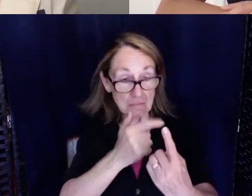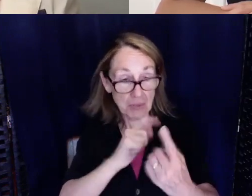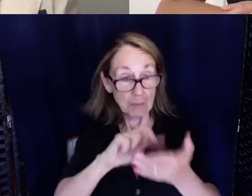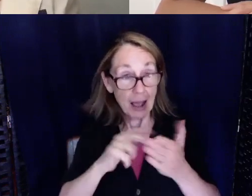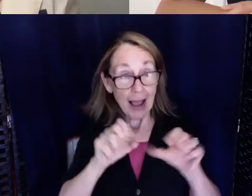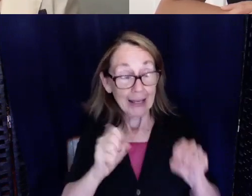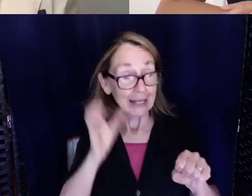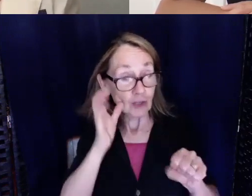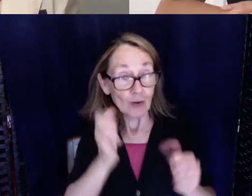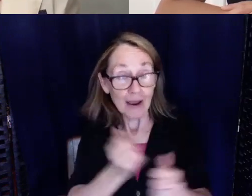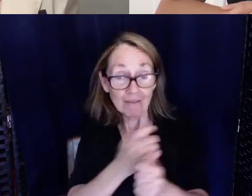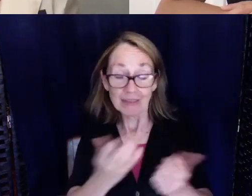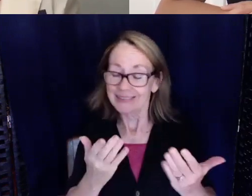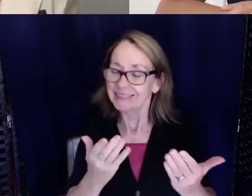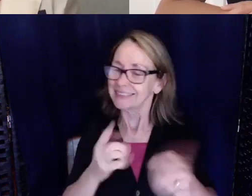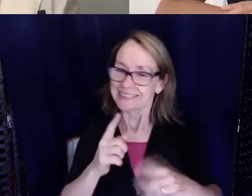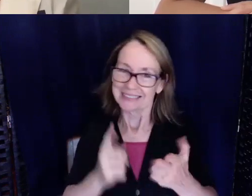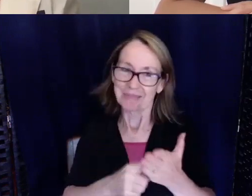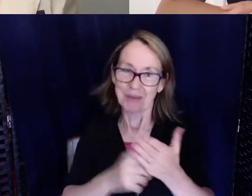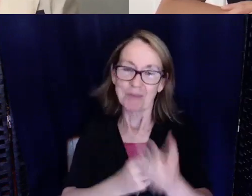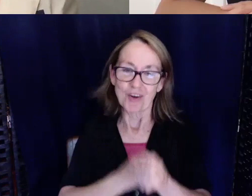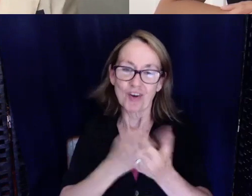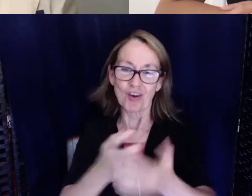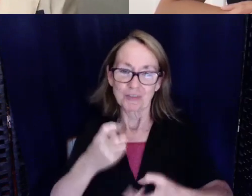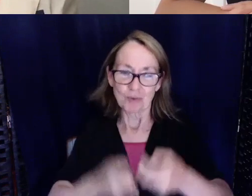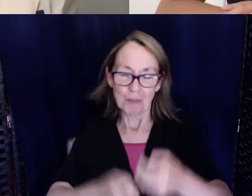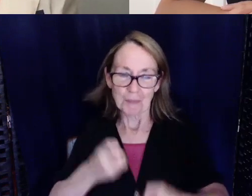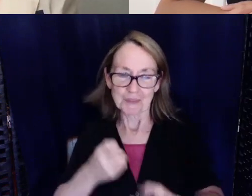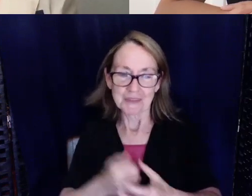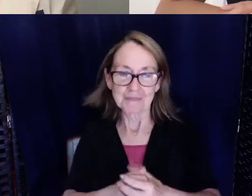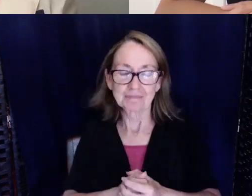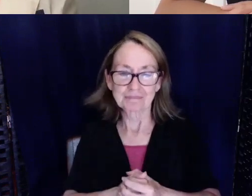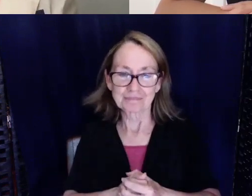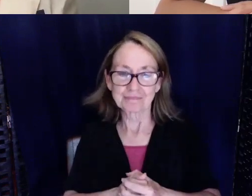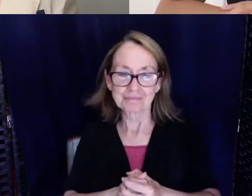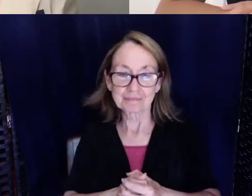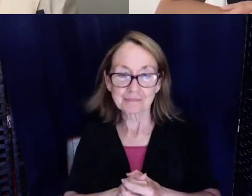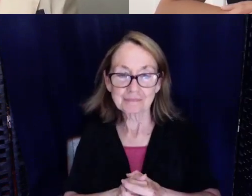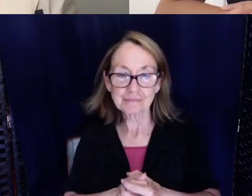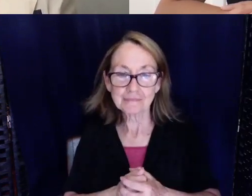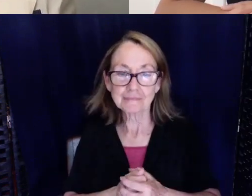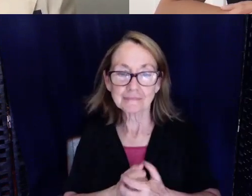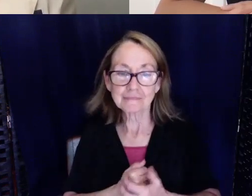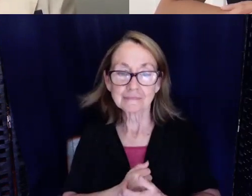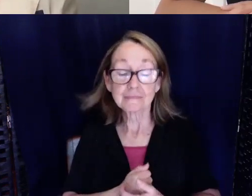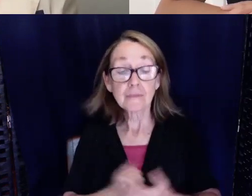So sometimes that can cause problems and so I've had some doctors and some